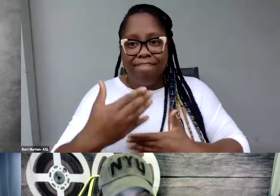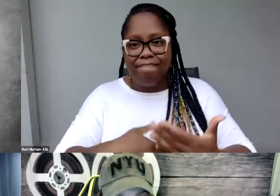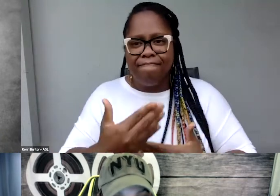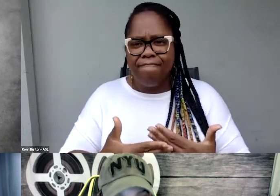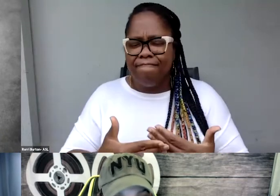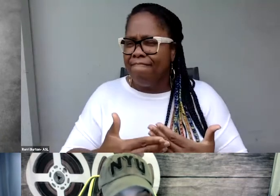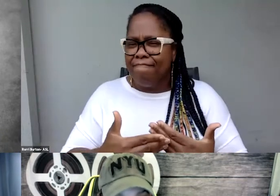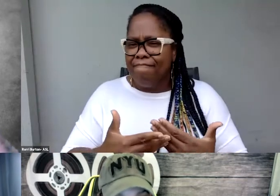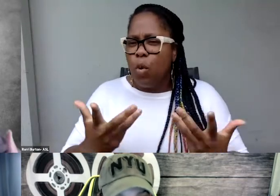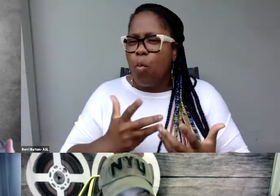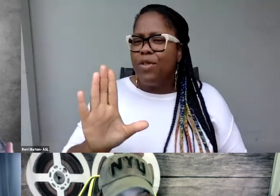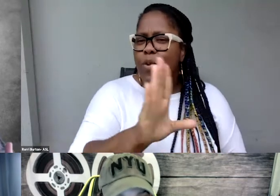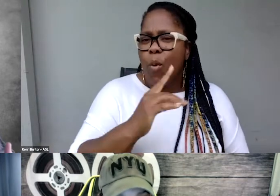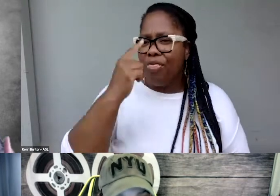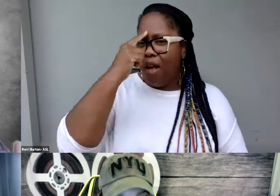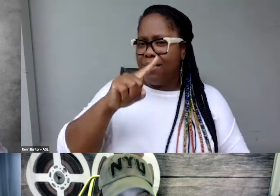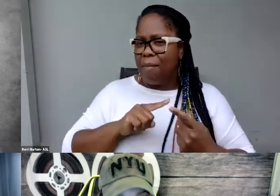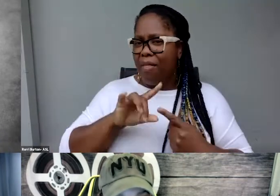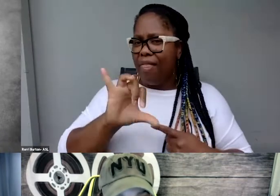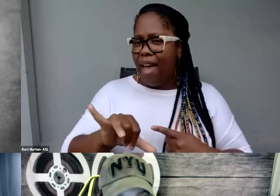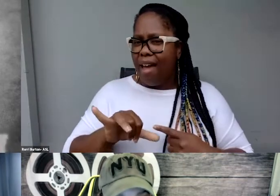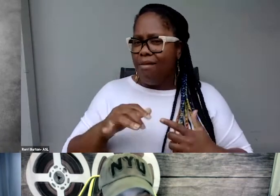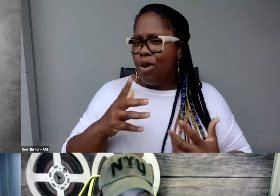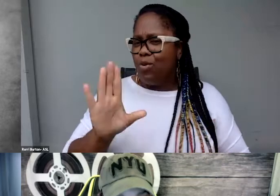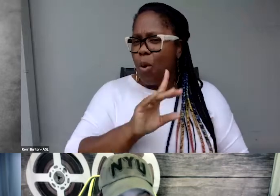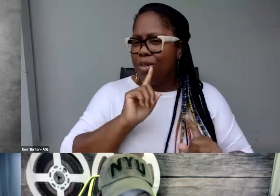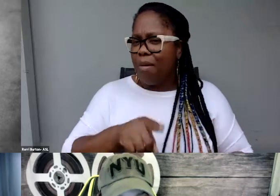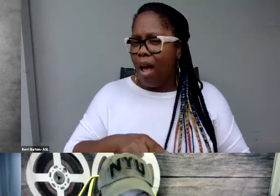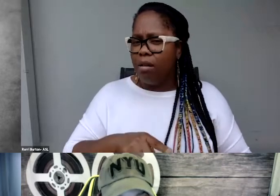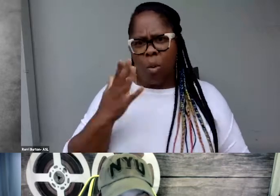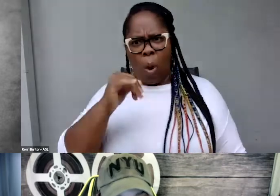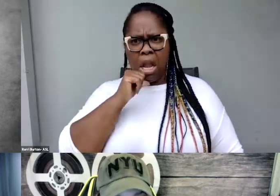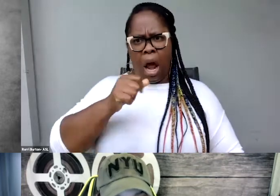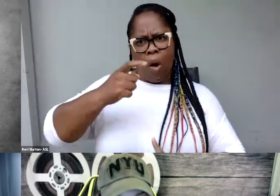your response to that question of like, can't we just use the audio captioning feature?